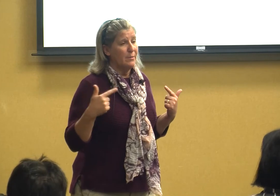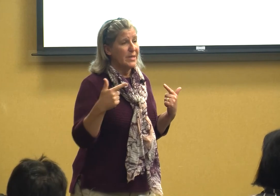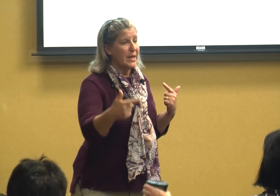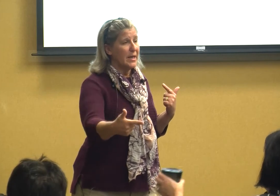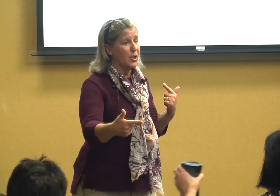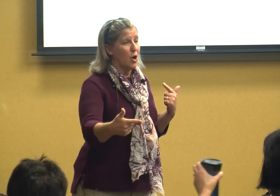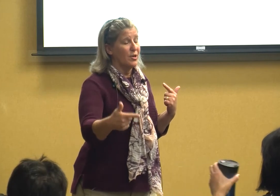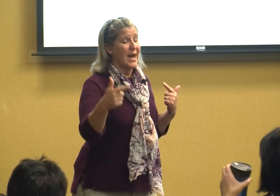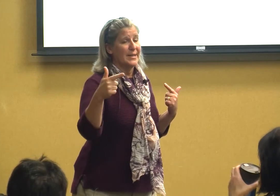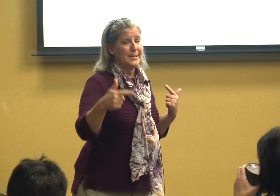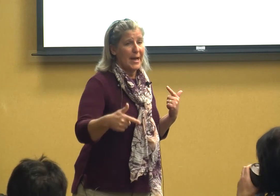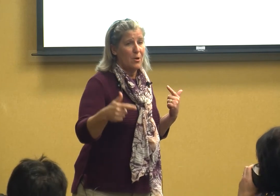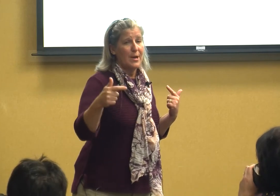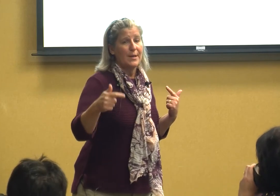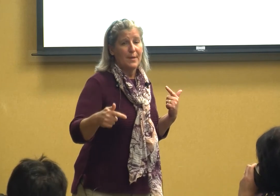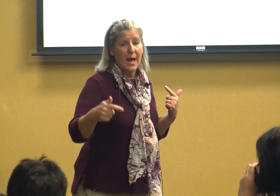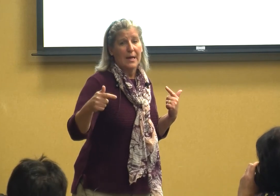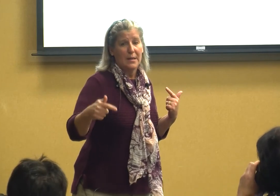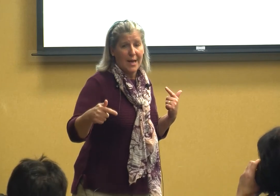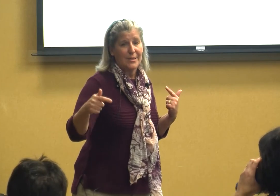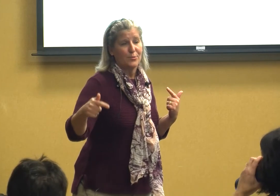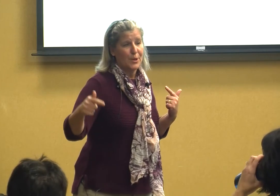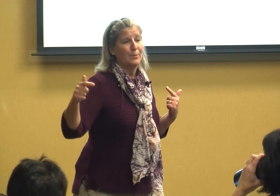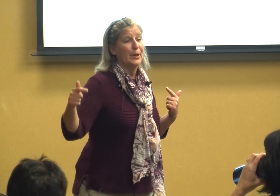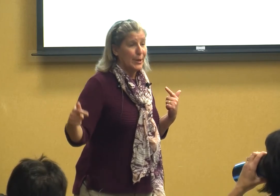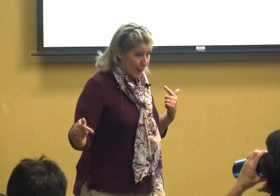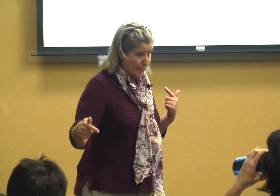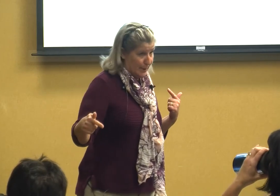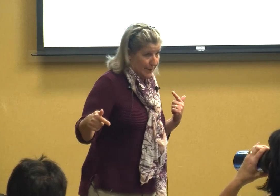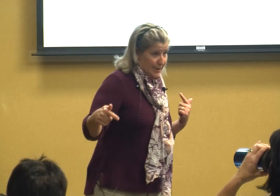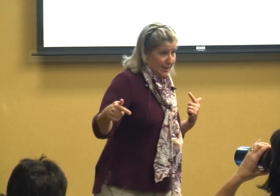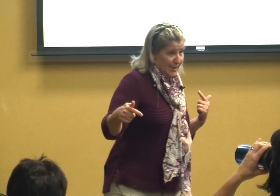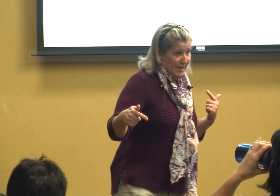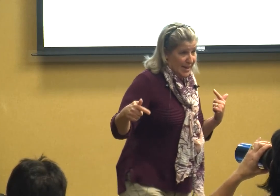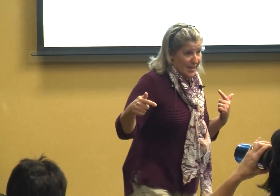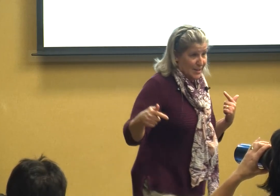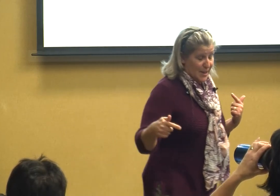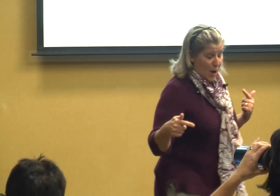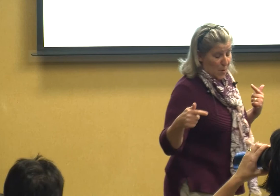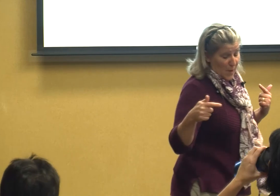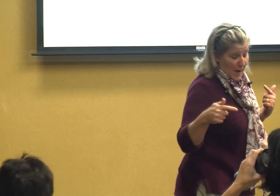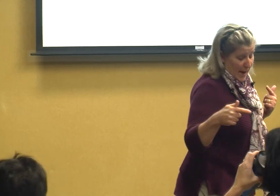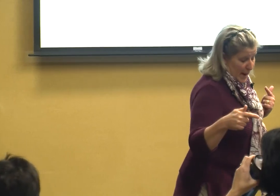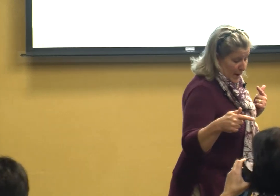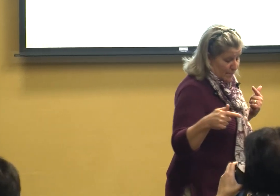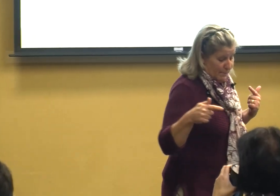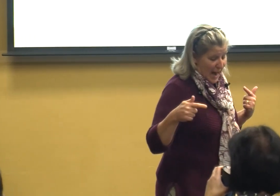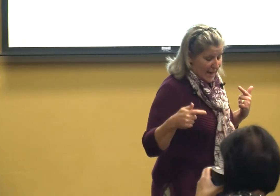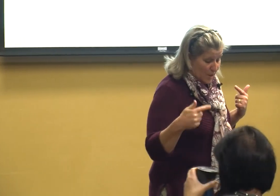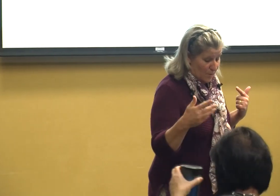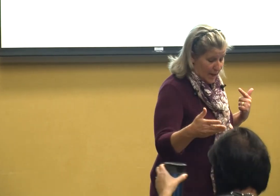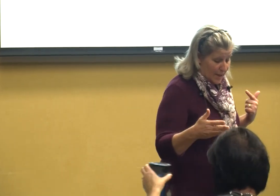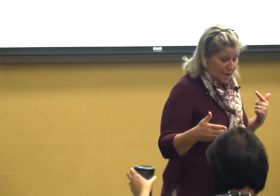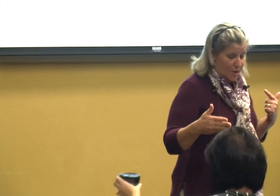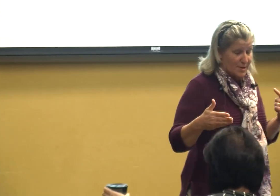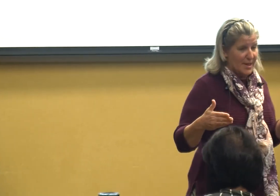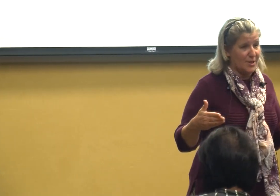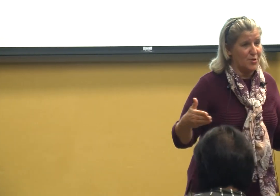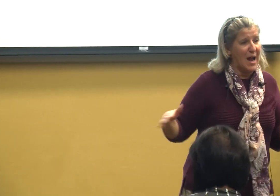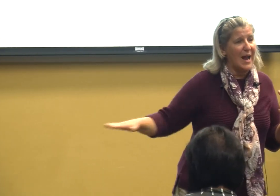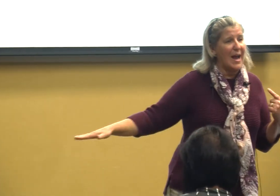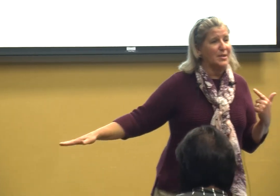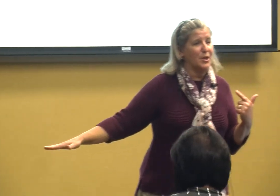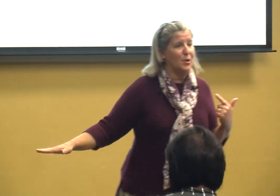was in kindergarten and tearing that classroom up so I told the kindergarten teacher I had two